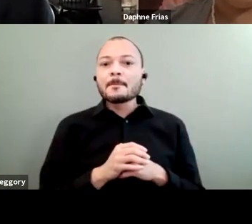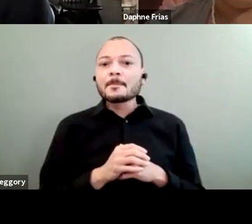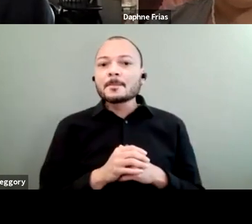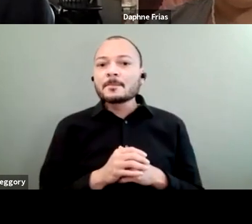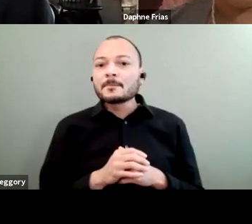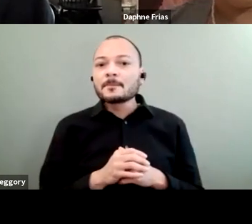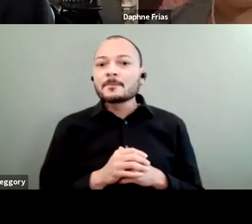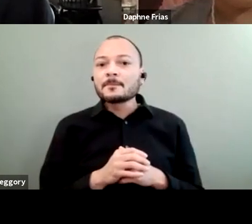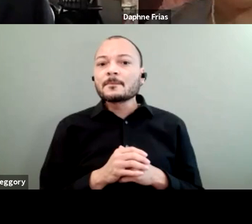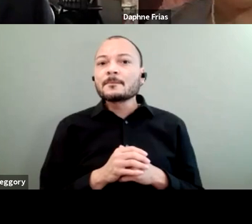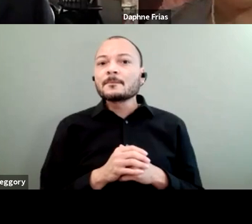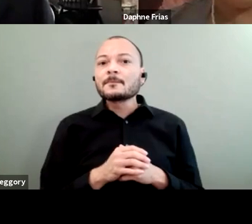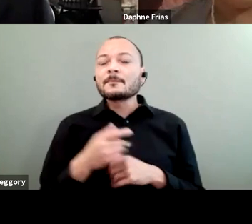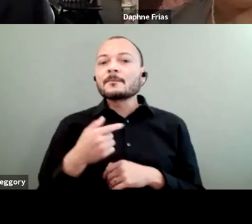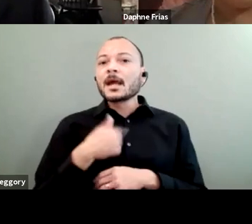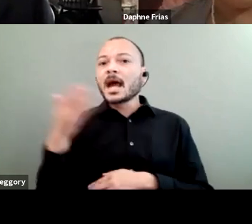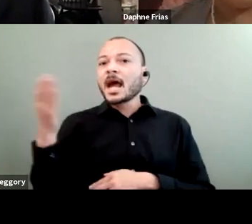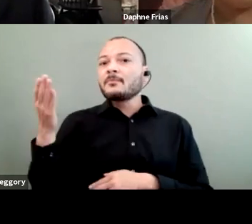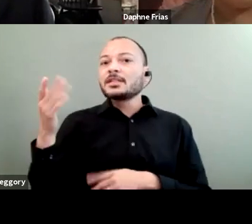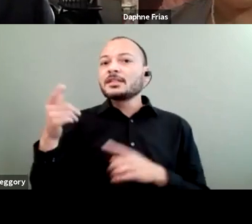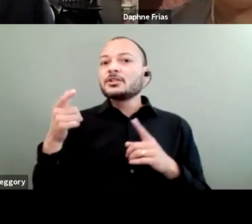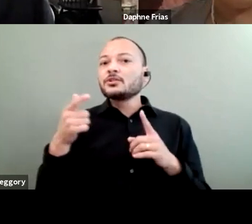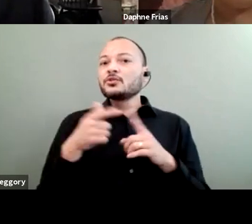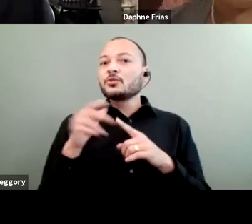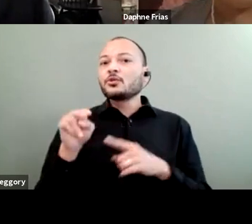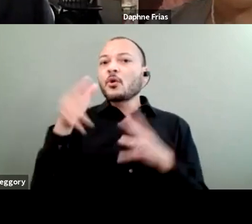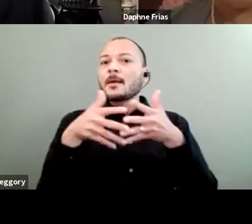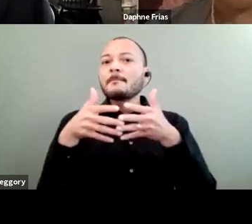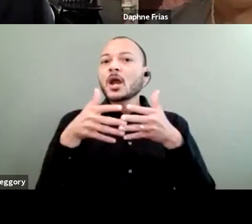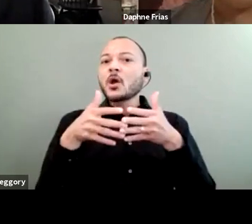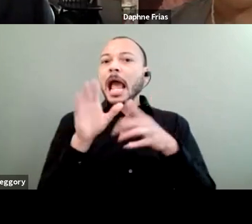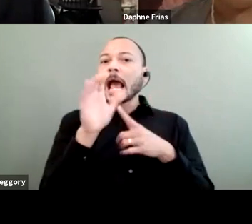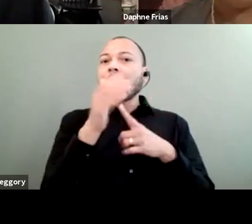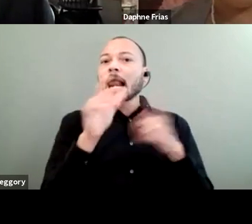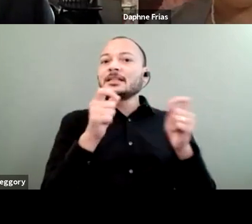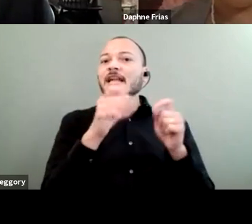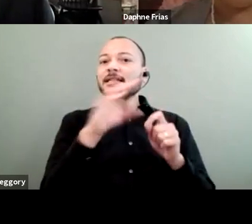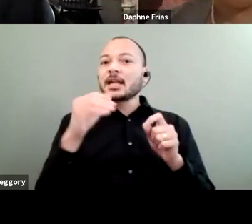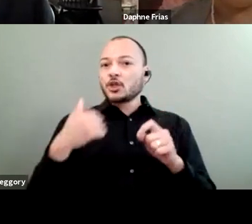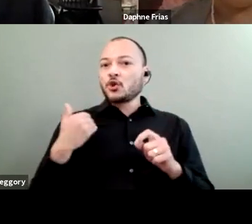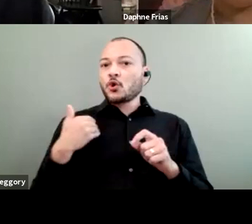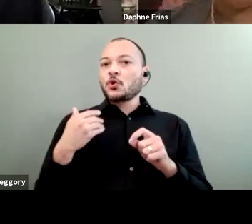on climate change and youth. There was an intergenerational exercise of reflection,